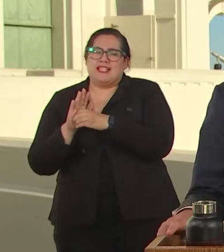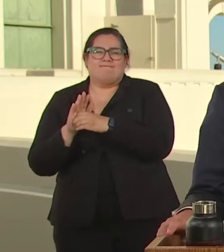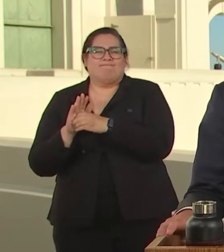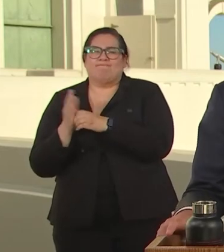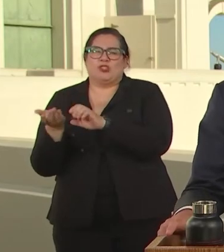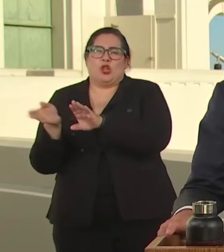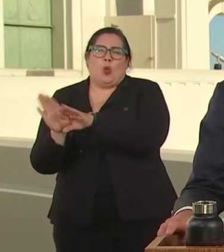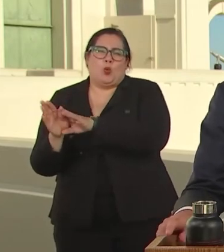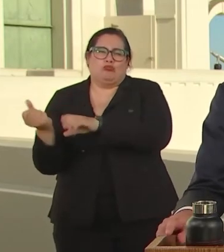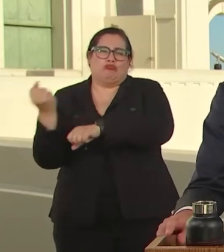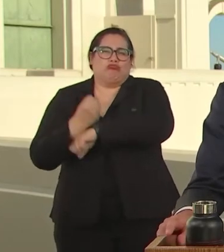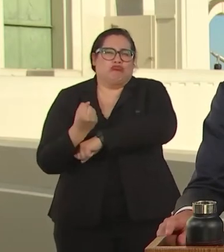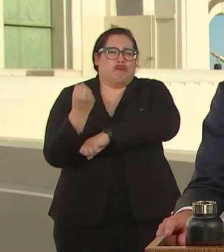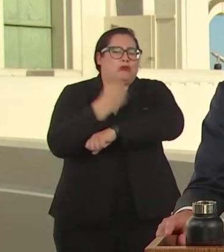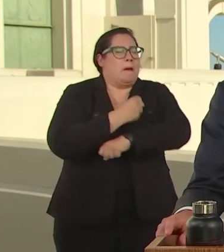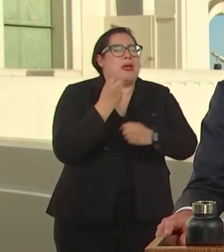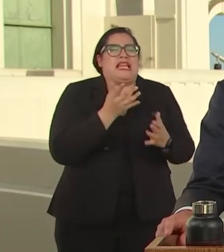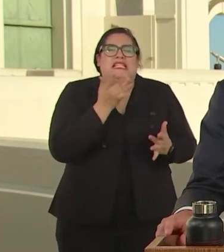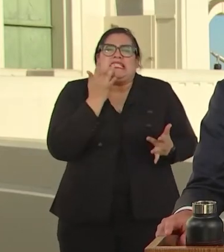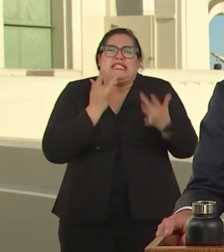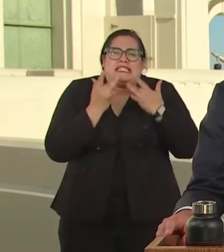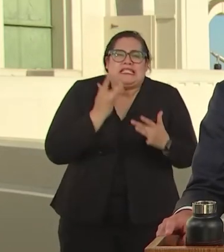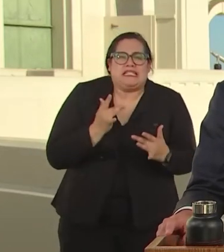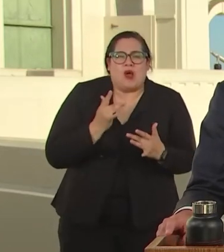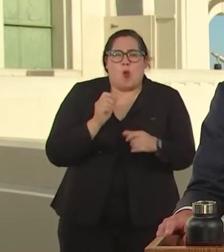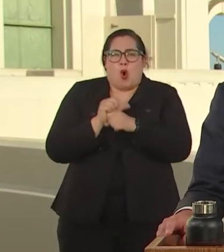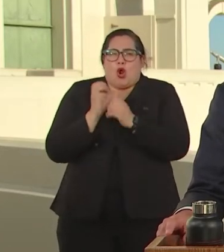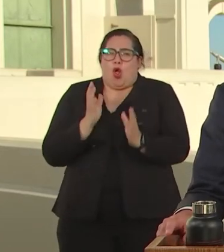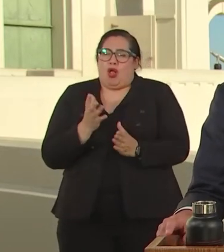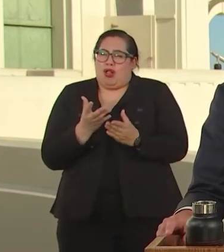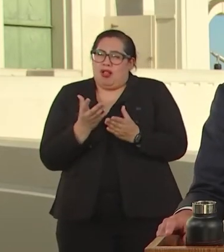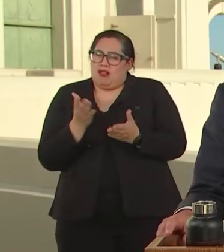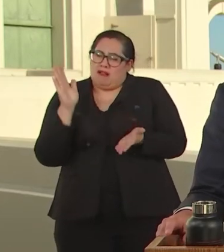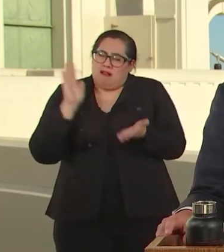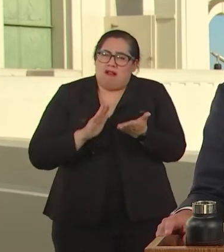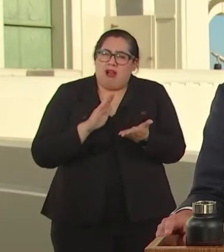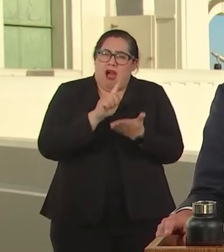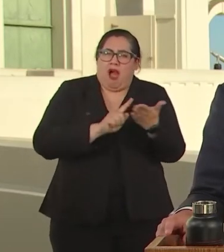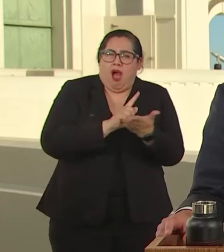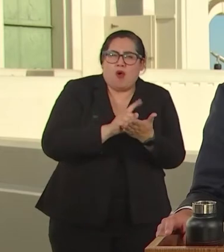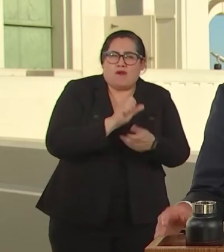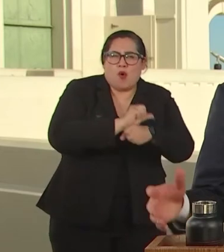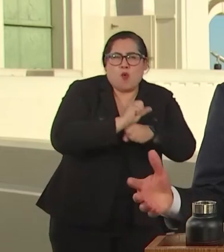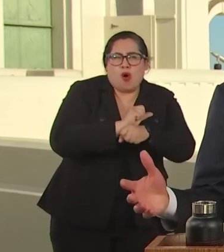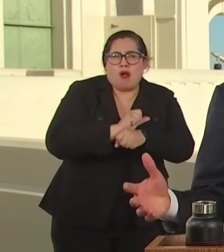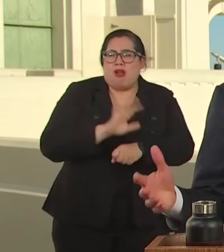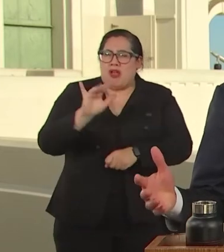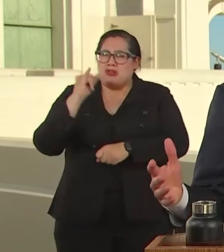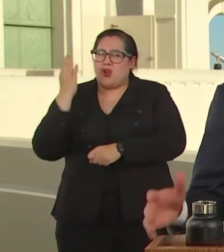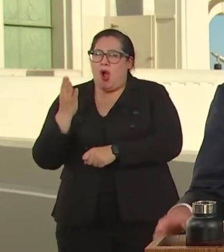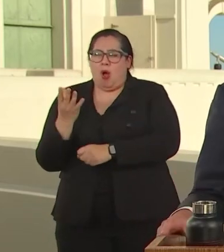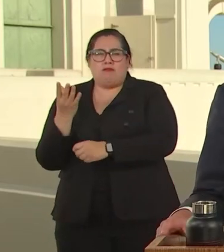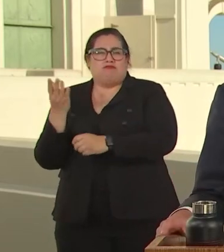MANY OF L.A.'S SMALL BUSINESSES GONE.